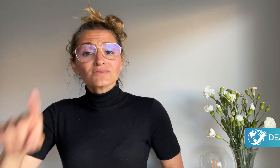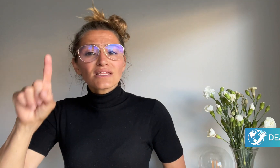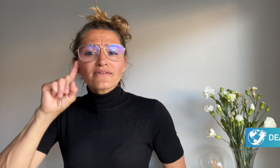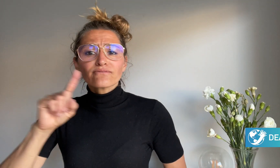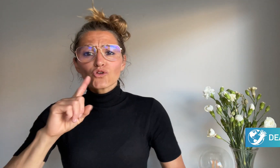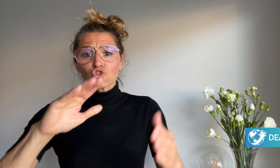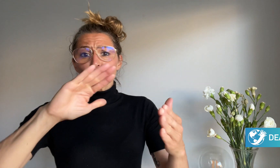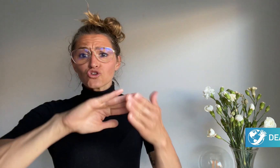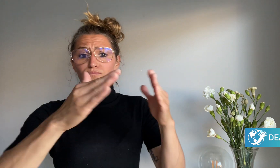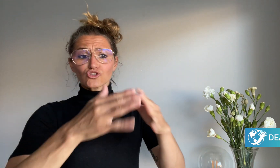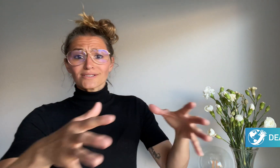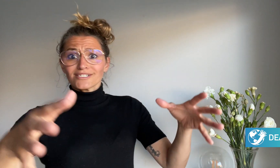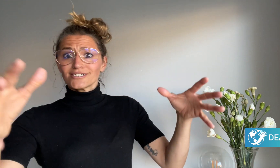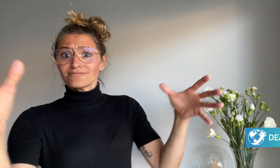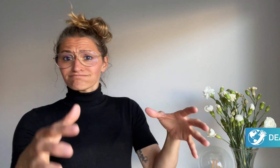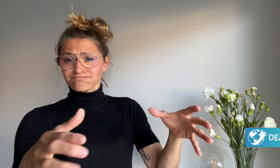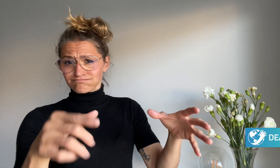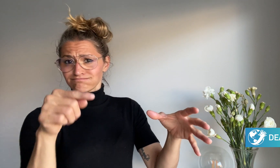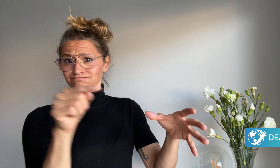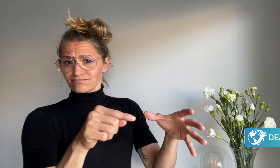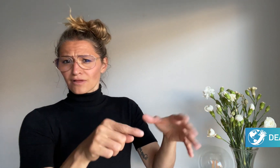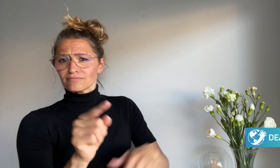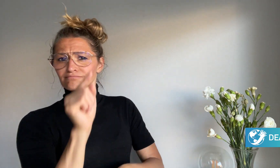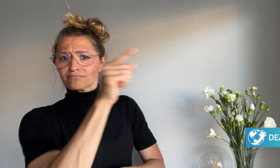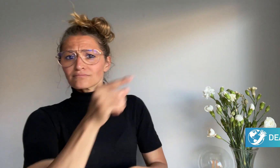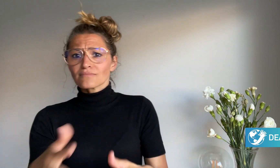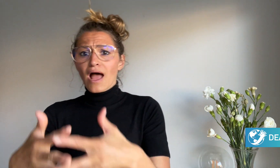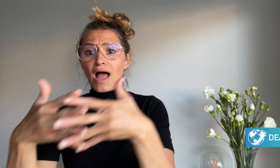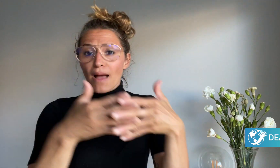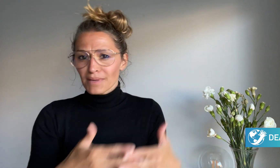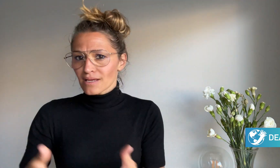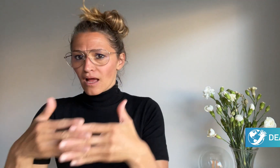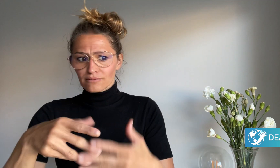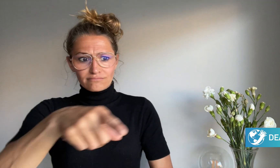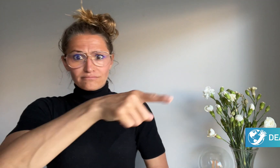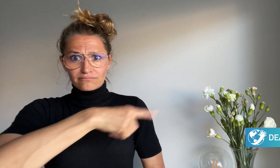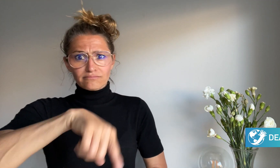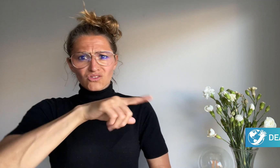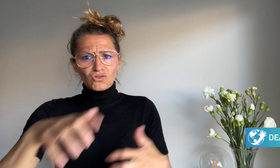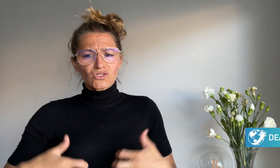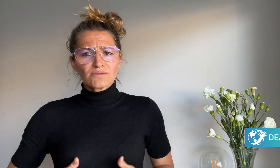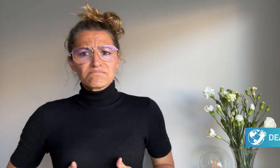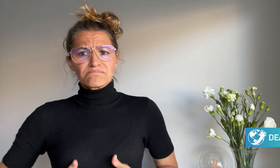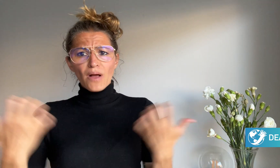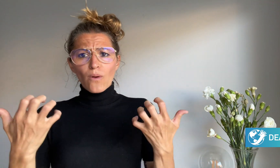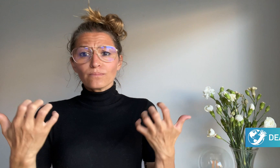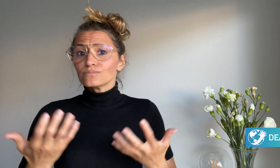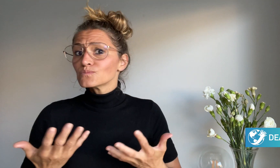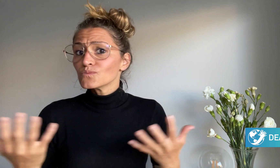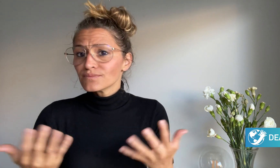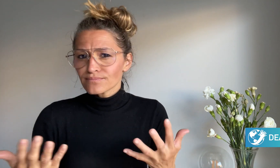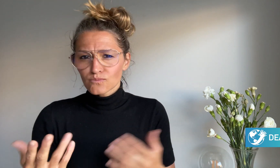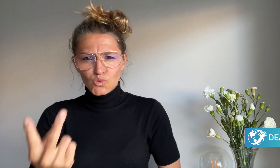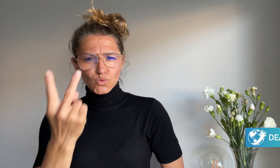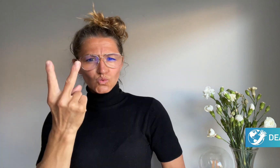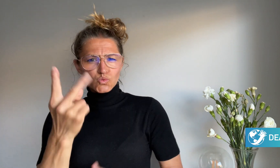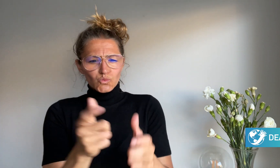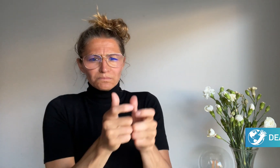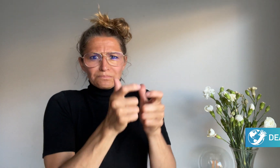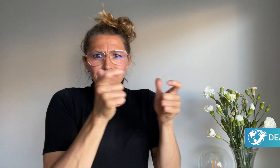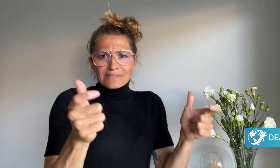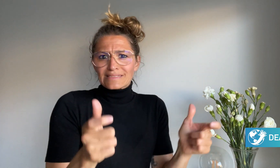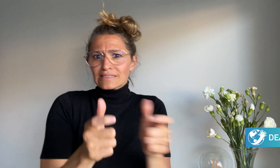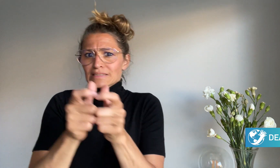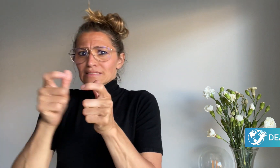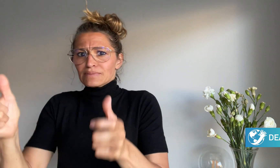The Deaf community in the United States was outraged after two